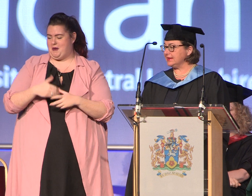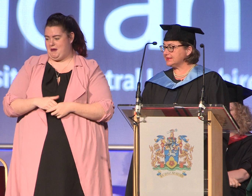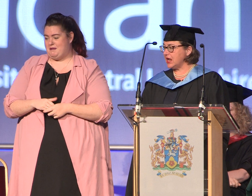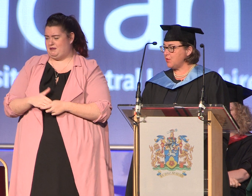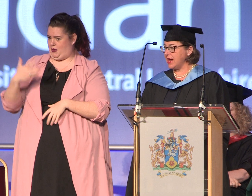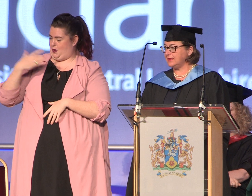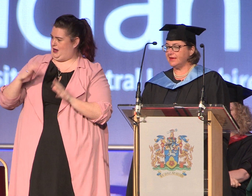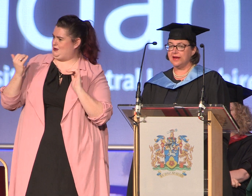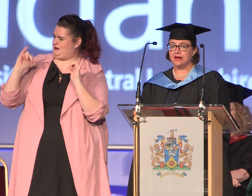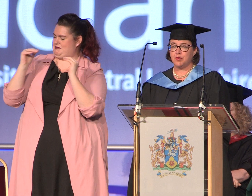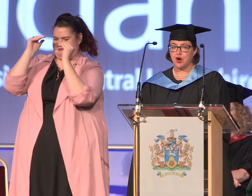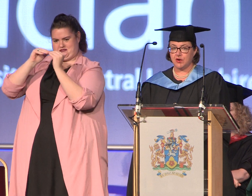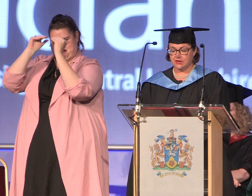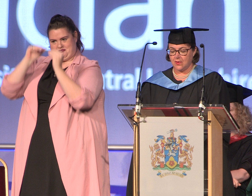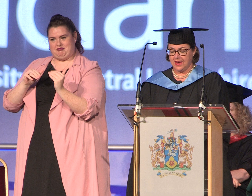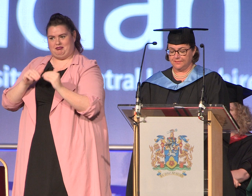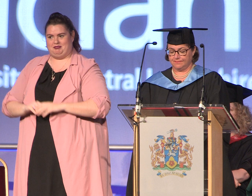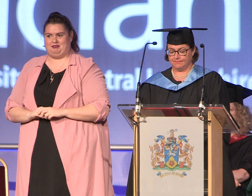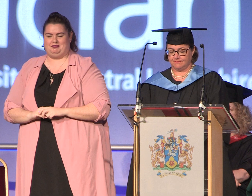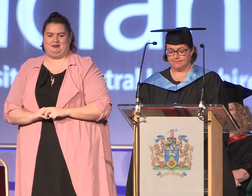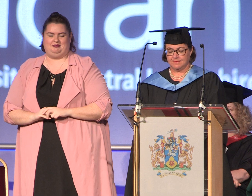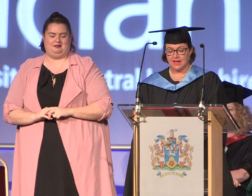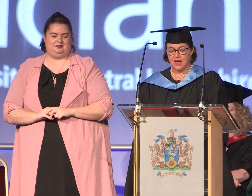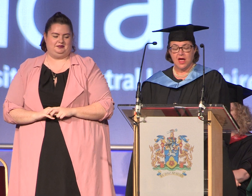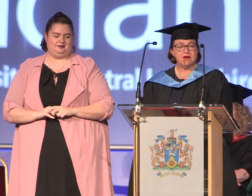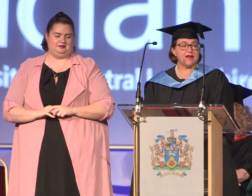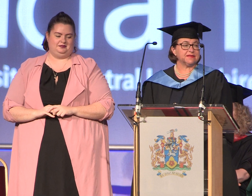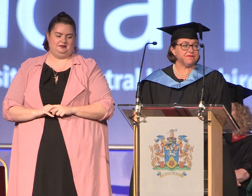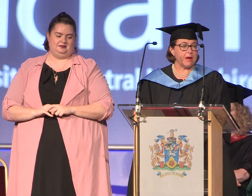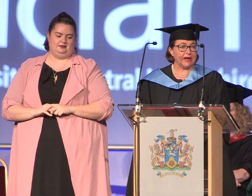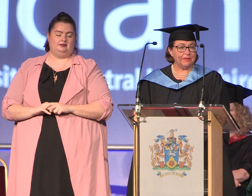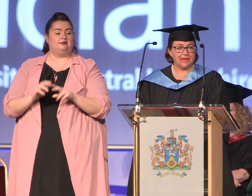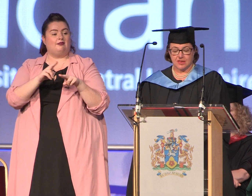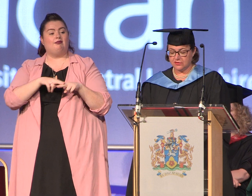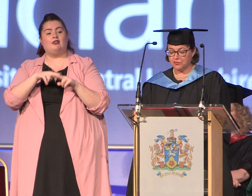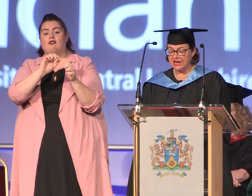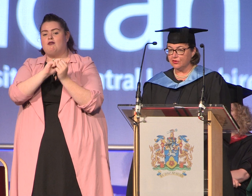need to celebrate in an appropriate way friends and family there is a really